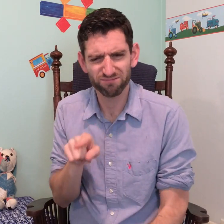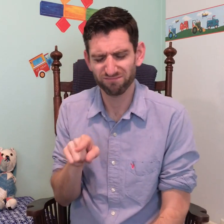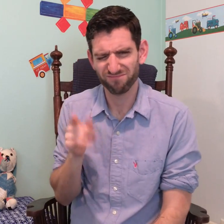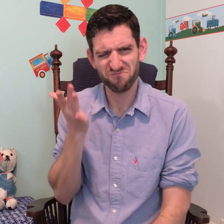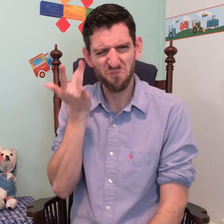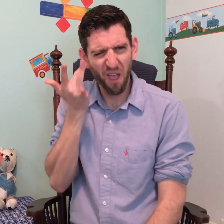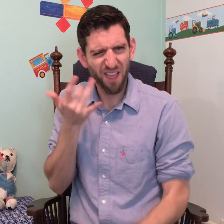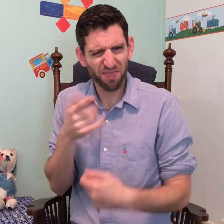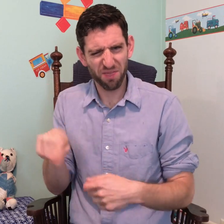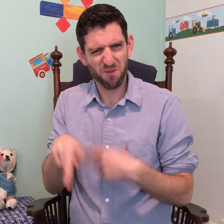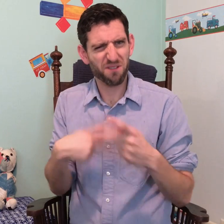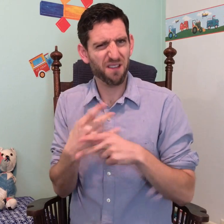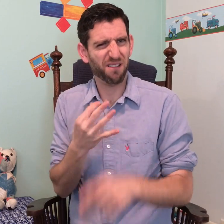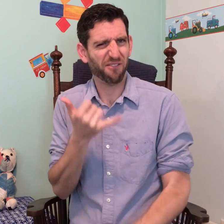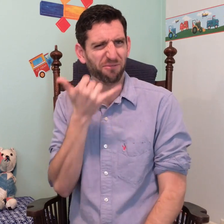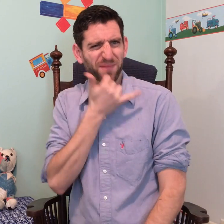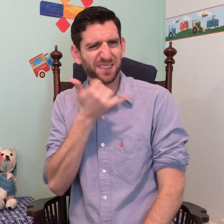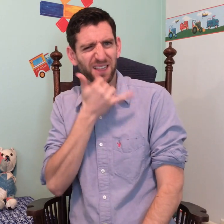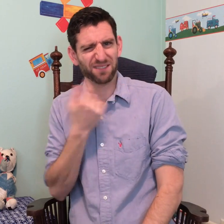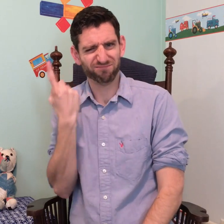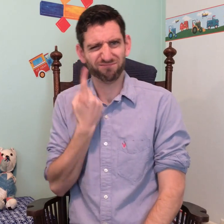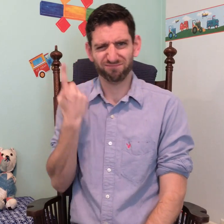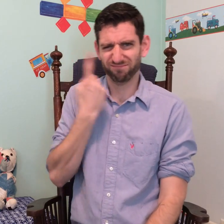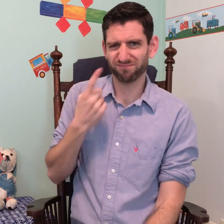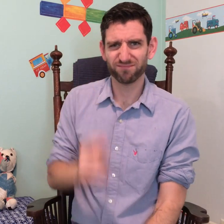And so you're wondering, why are they making these mistakes?